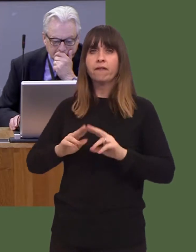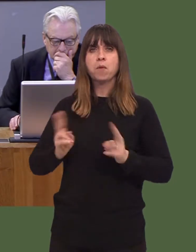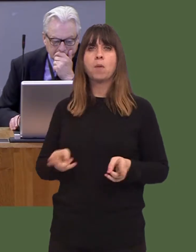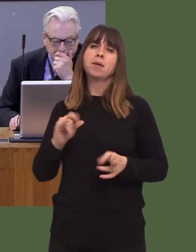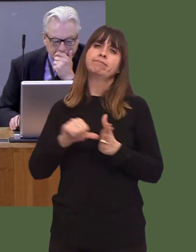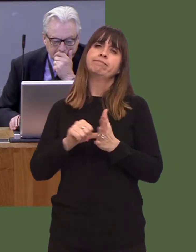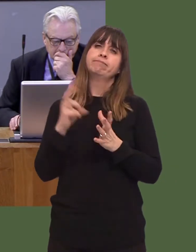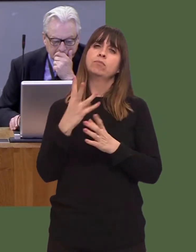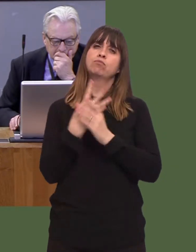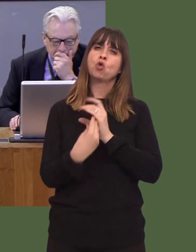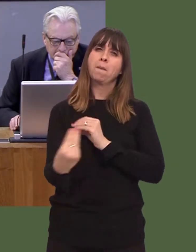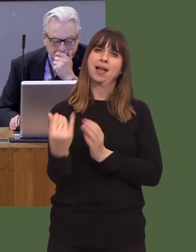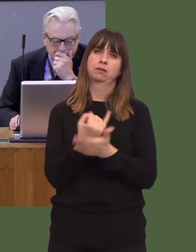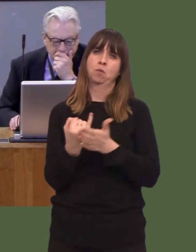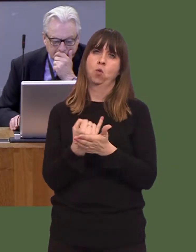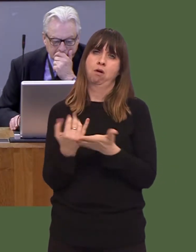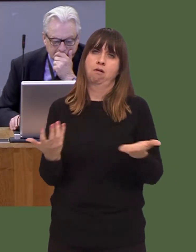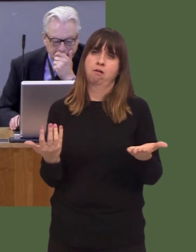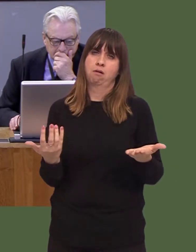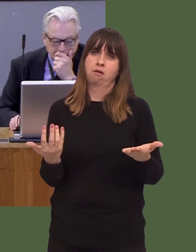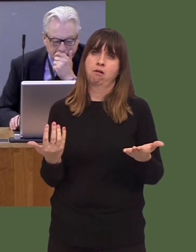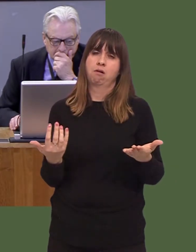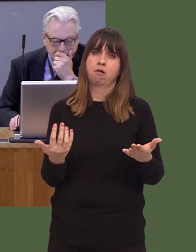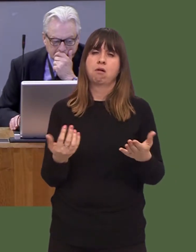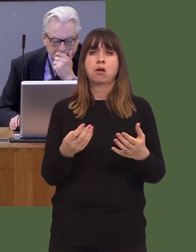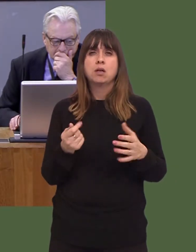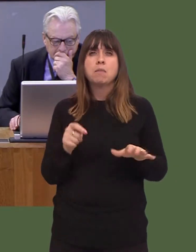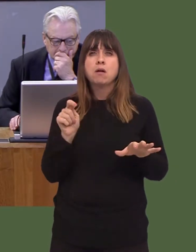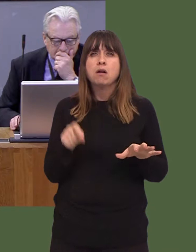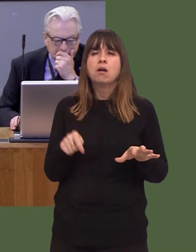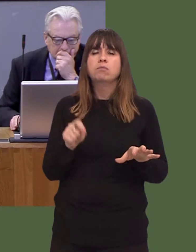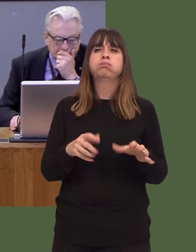We saw a report last week that said that some of the slowest speeds can be found in north